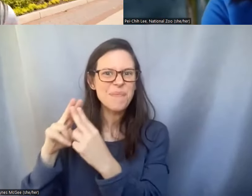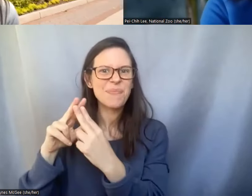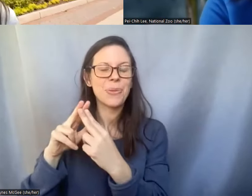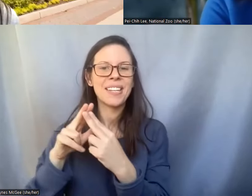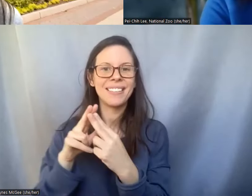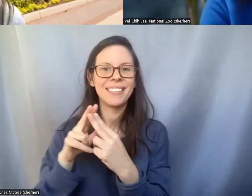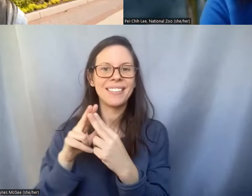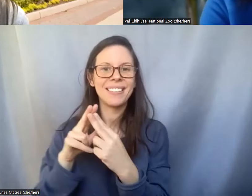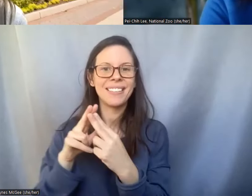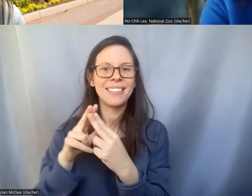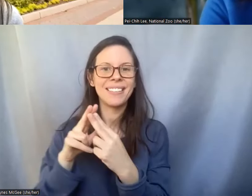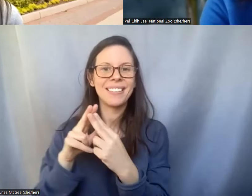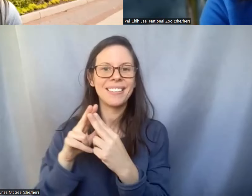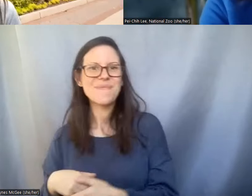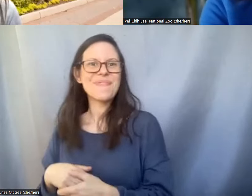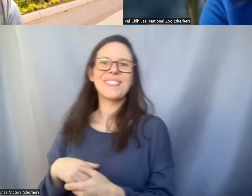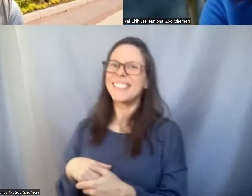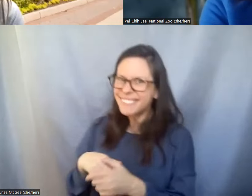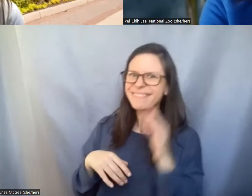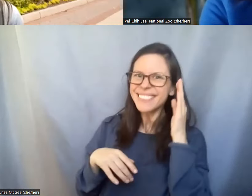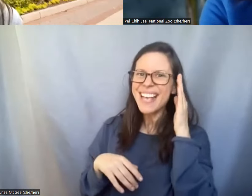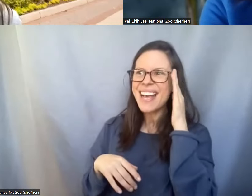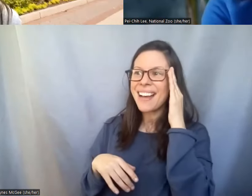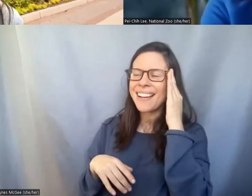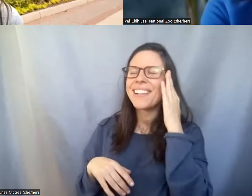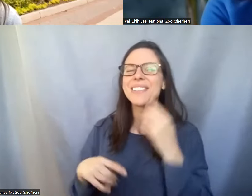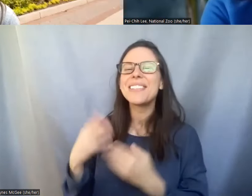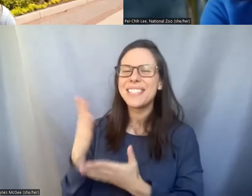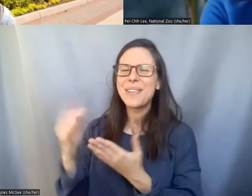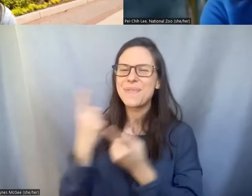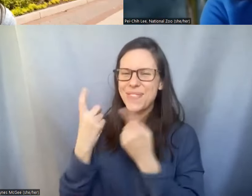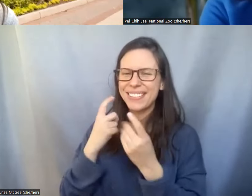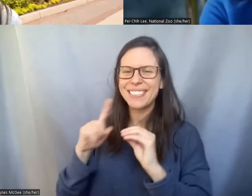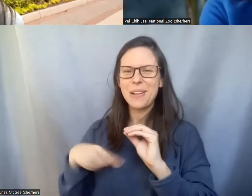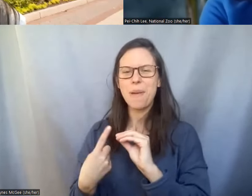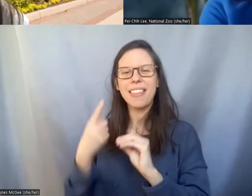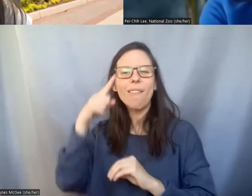and we can use Mei Xiang our Giant Panda infamous example. Just a little bit about the process of